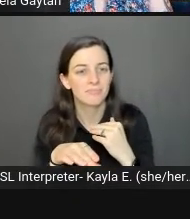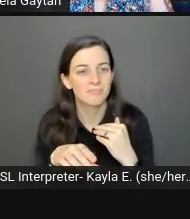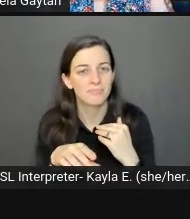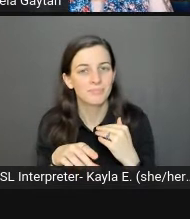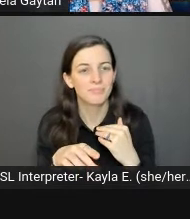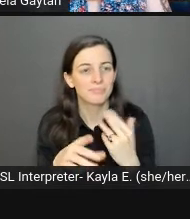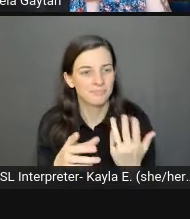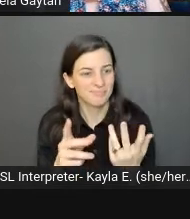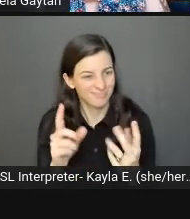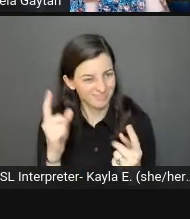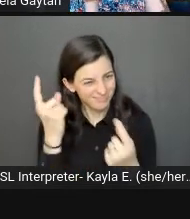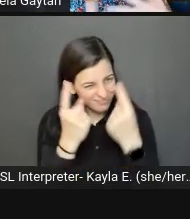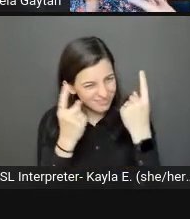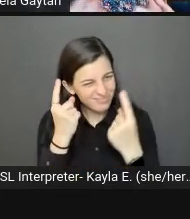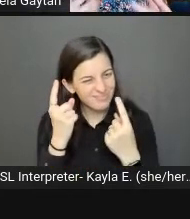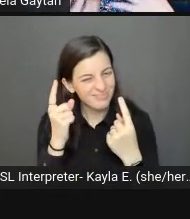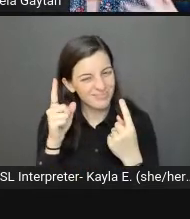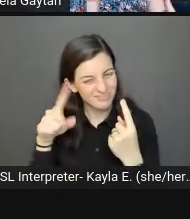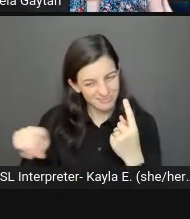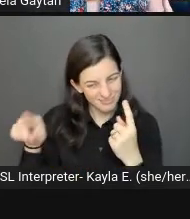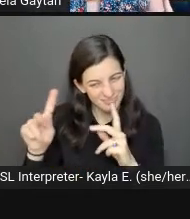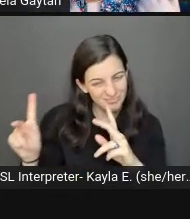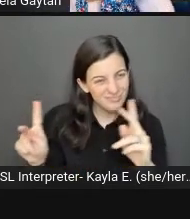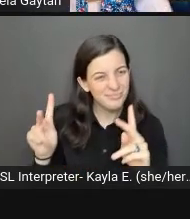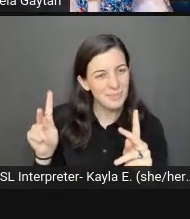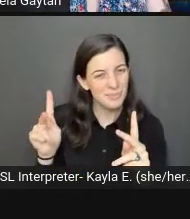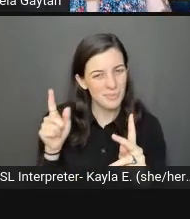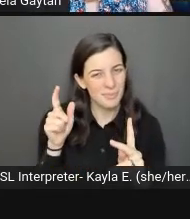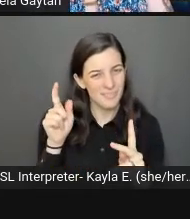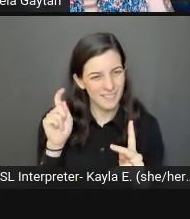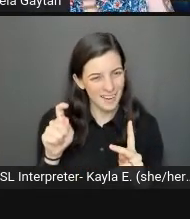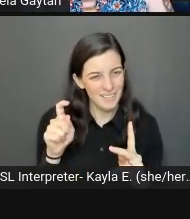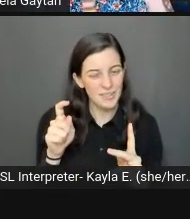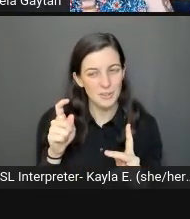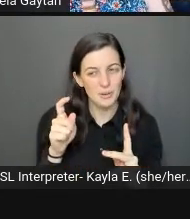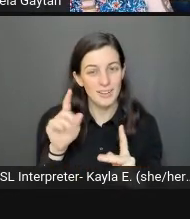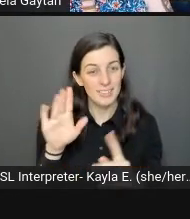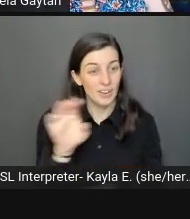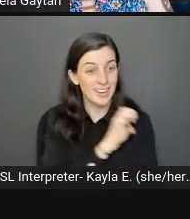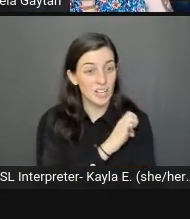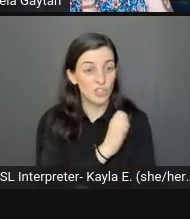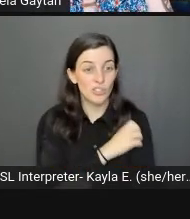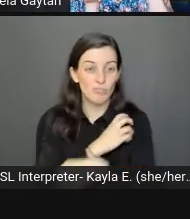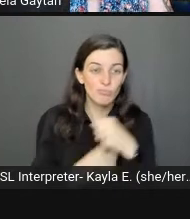that really have to ration their energy during the day.